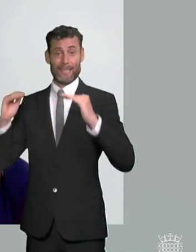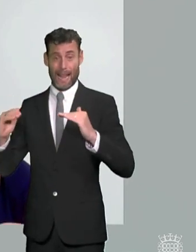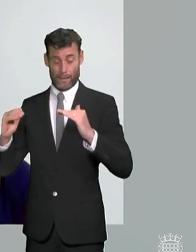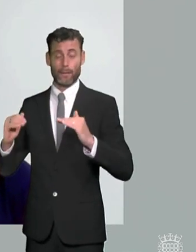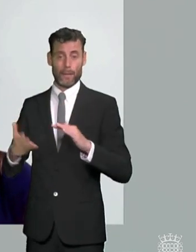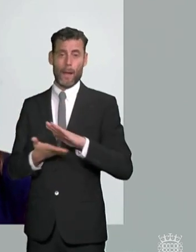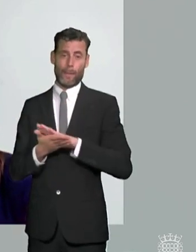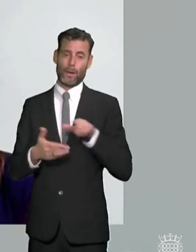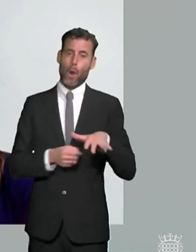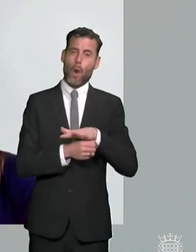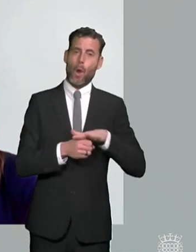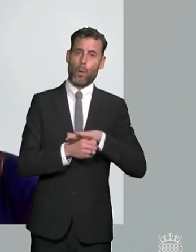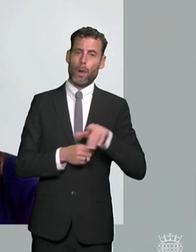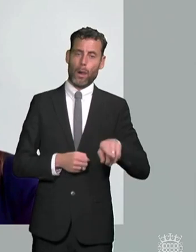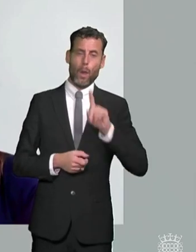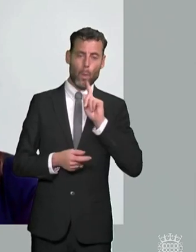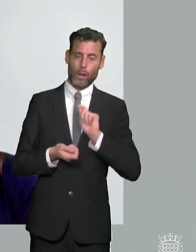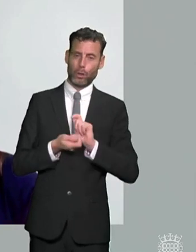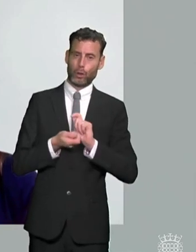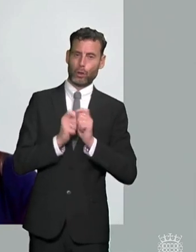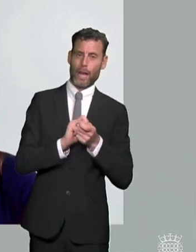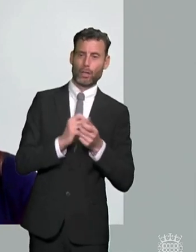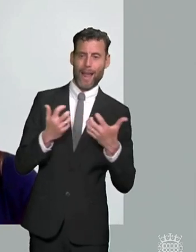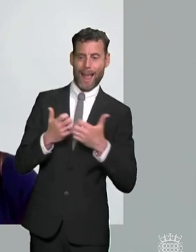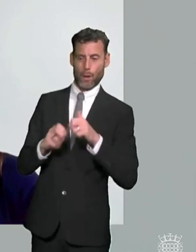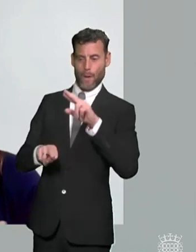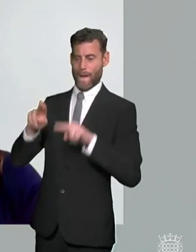when you look at what the green paper says about national standards it says they're going to be